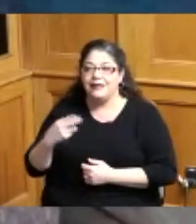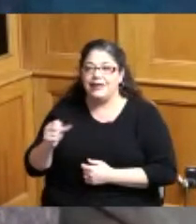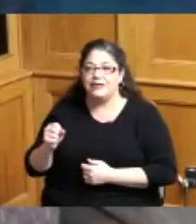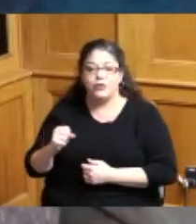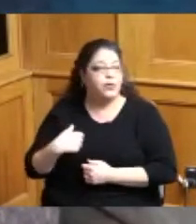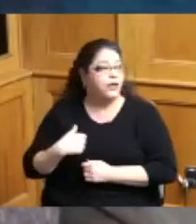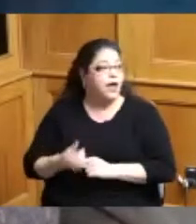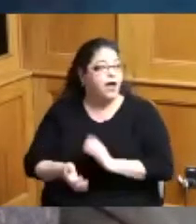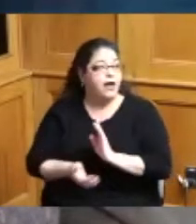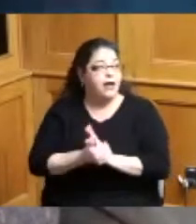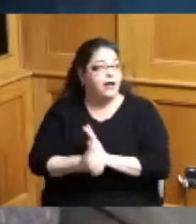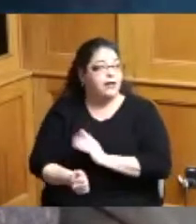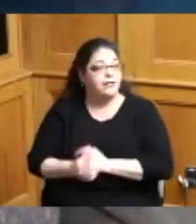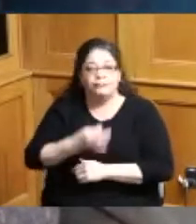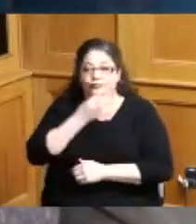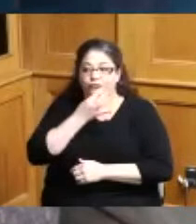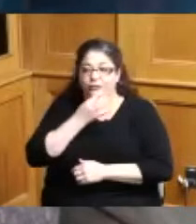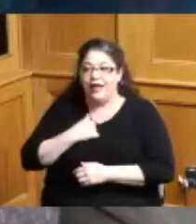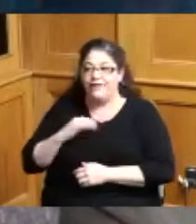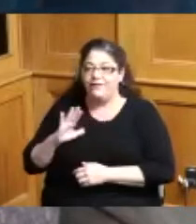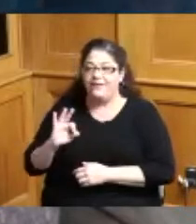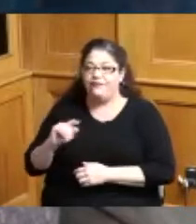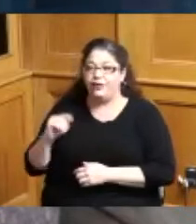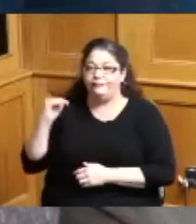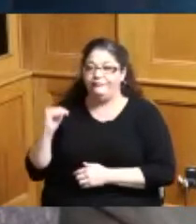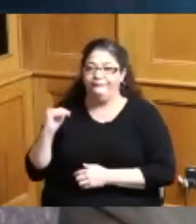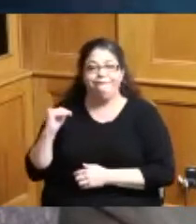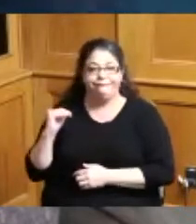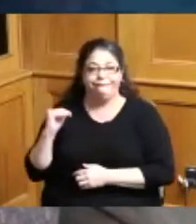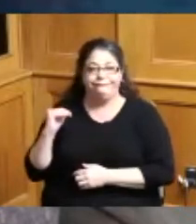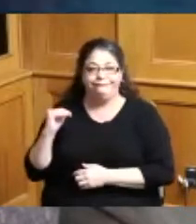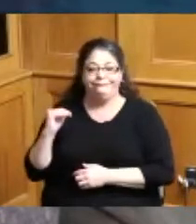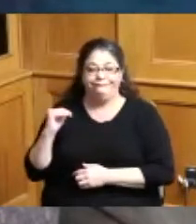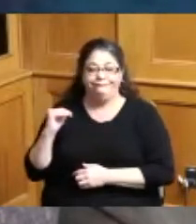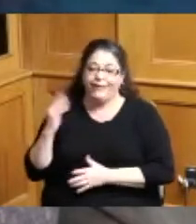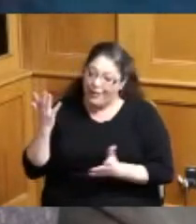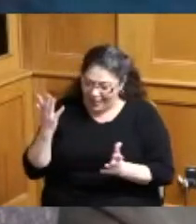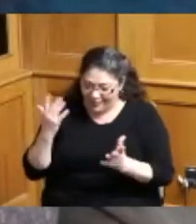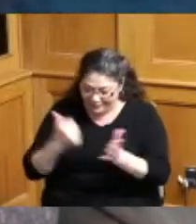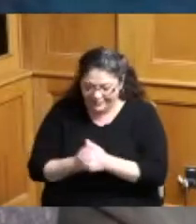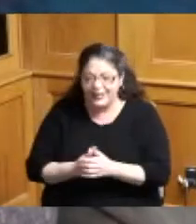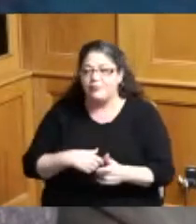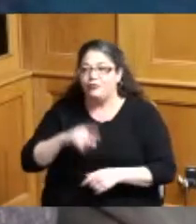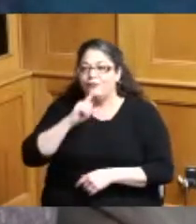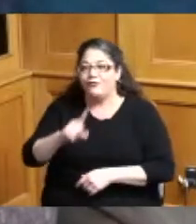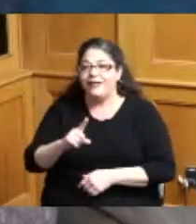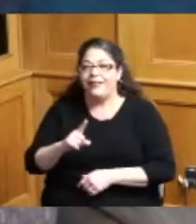we weren't very good I'm five foot tall but but athletics plays such an important role in so many